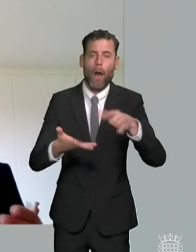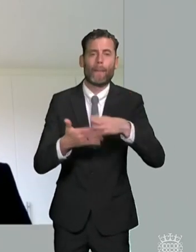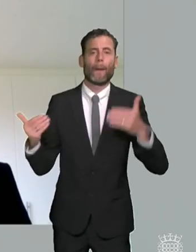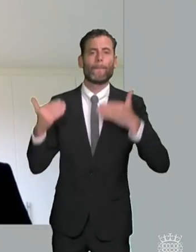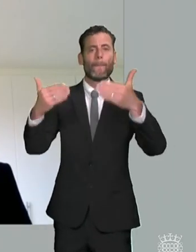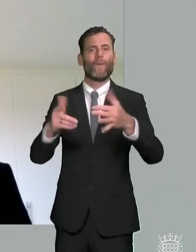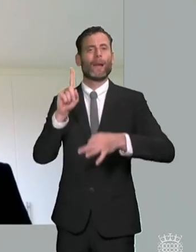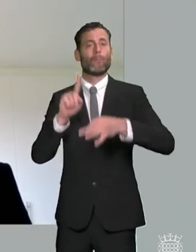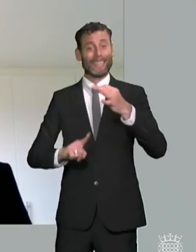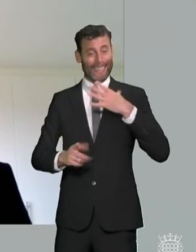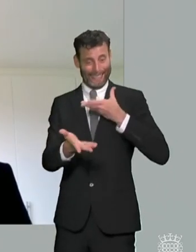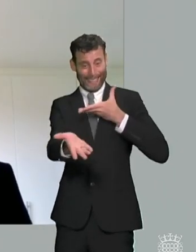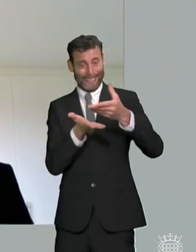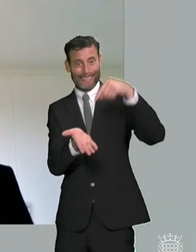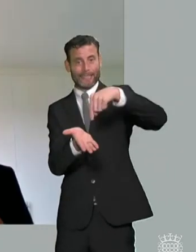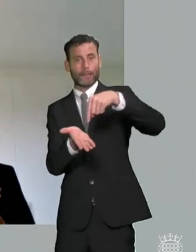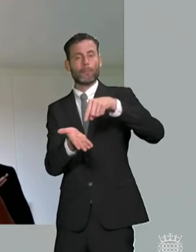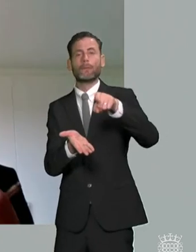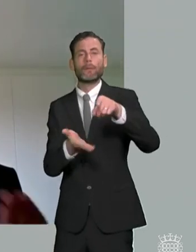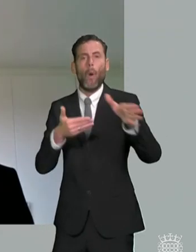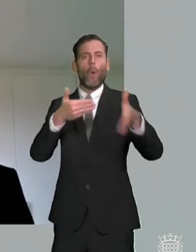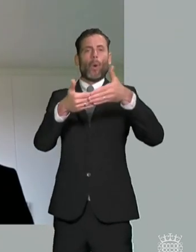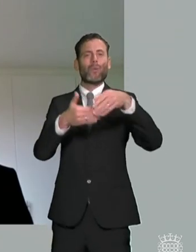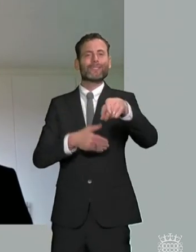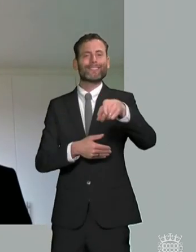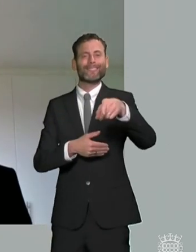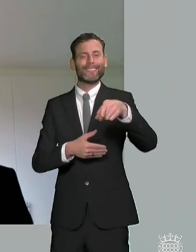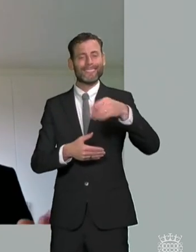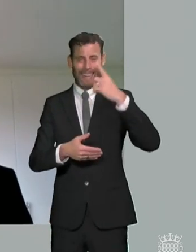to challenge the system where it's failing and also in terms of my own service making